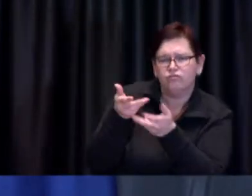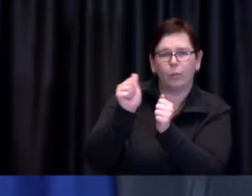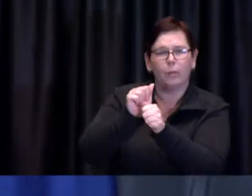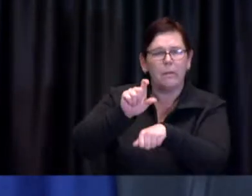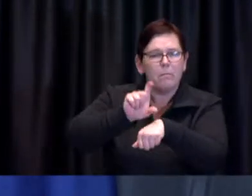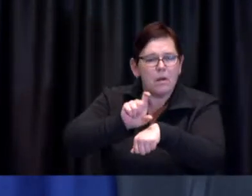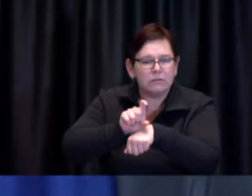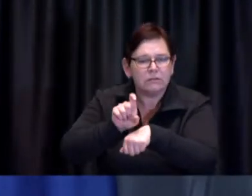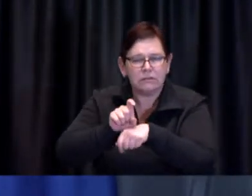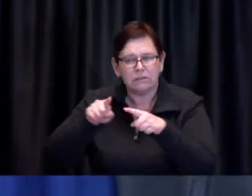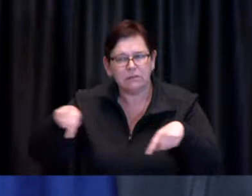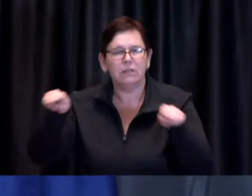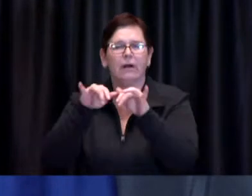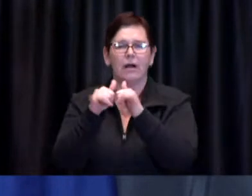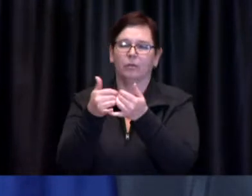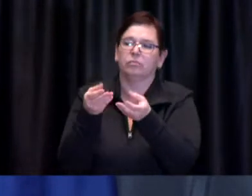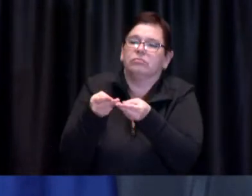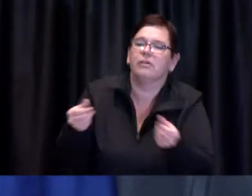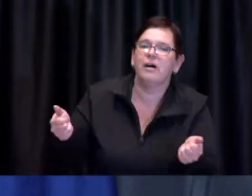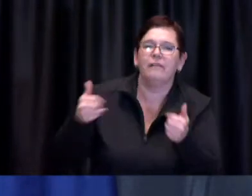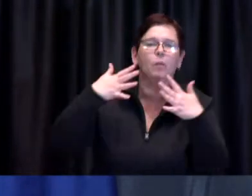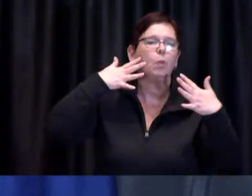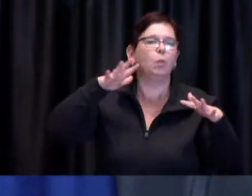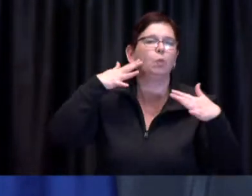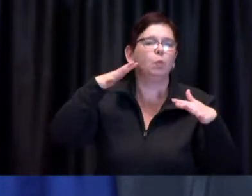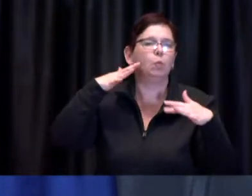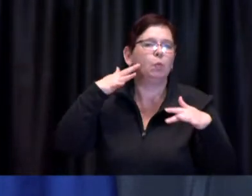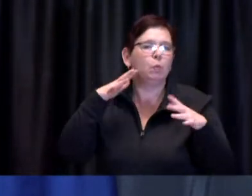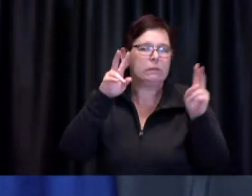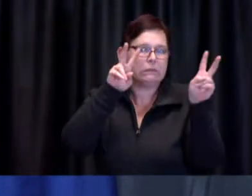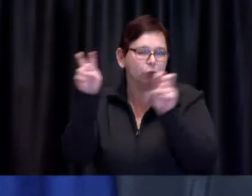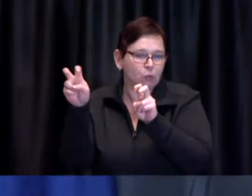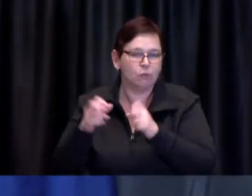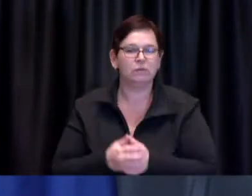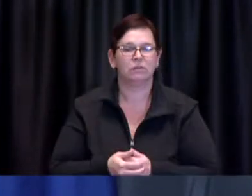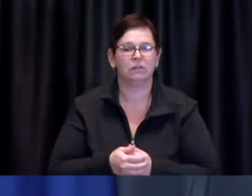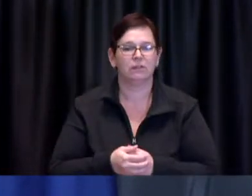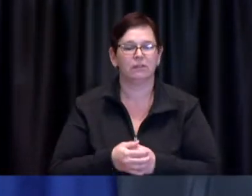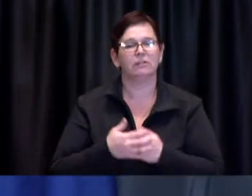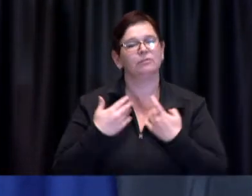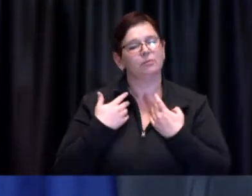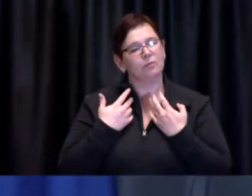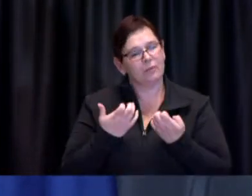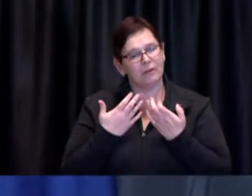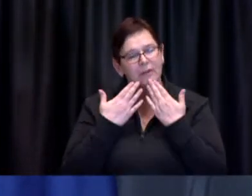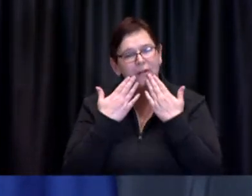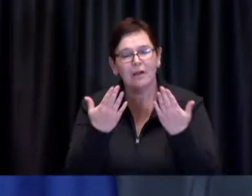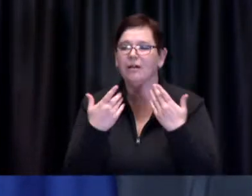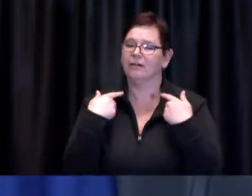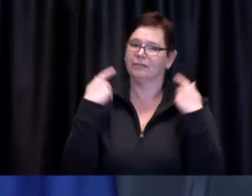I want to thank residents for again celebrating Ramadan in a safe way this year, in keeping with public health measures.